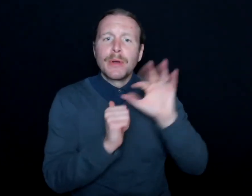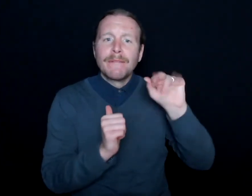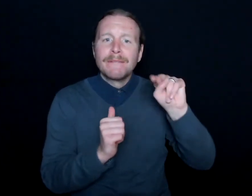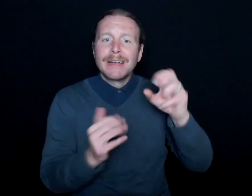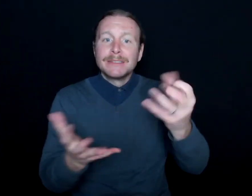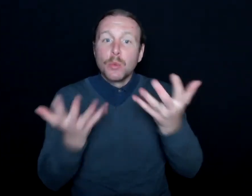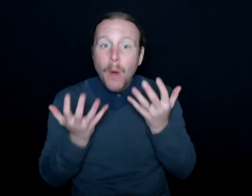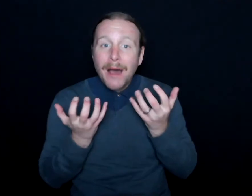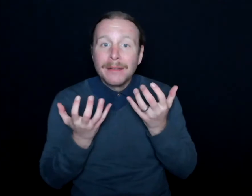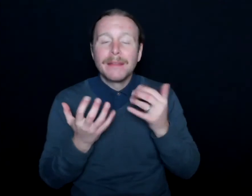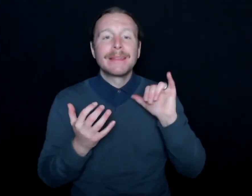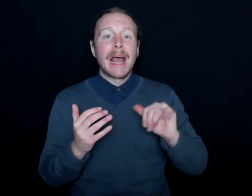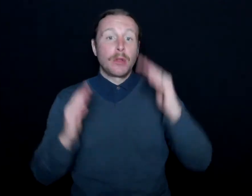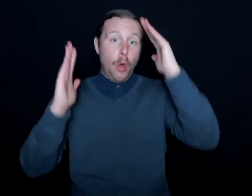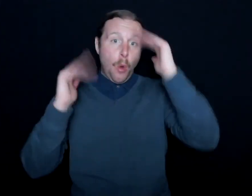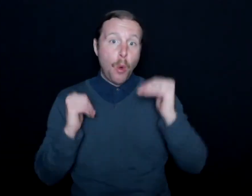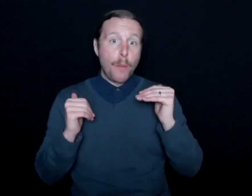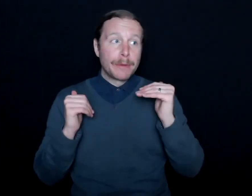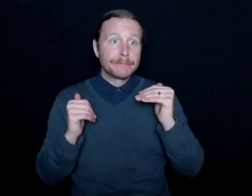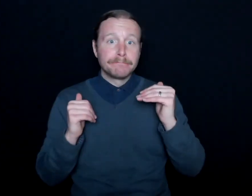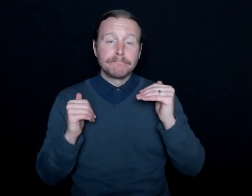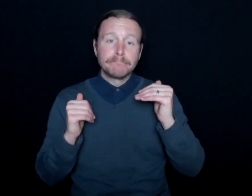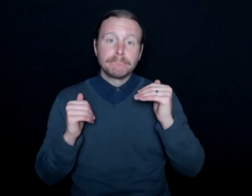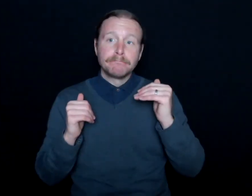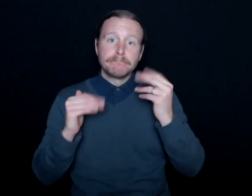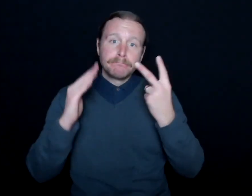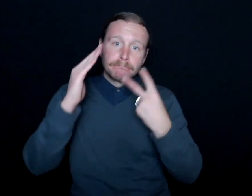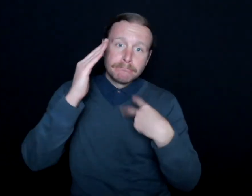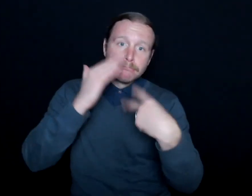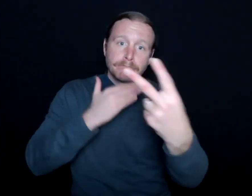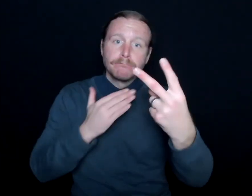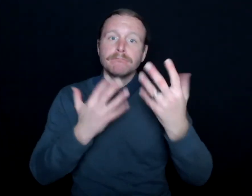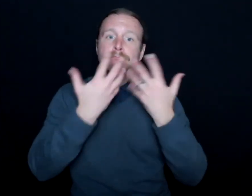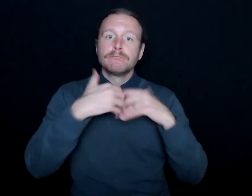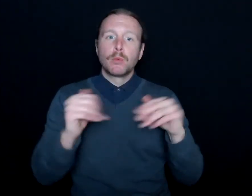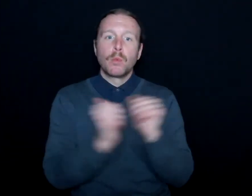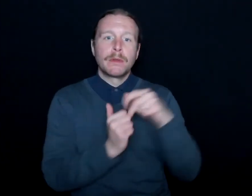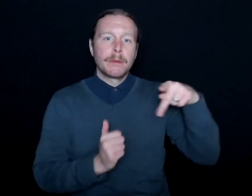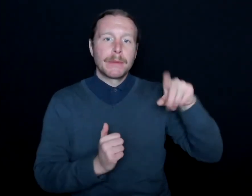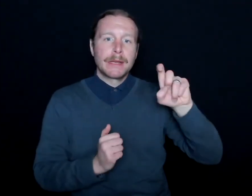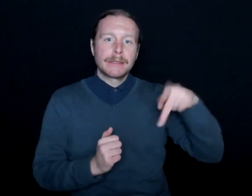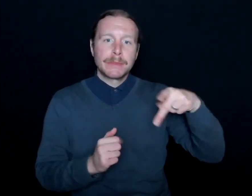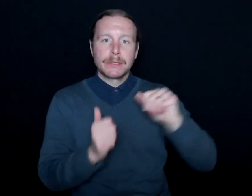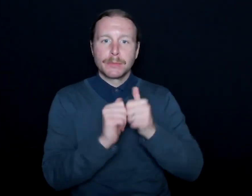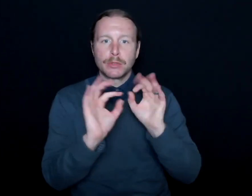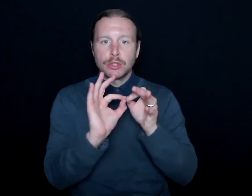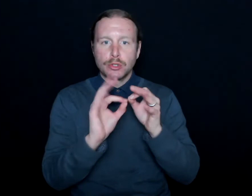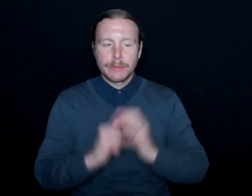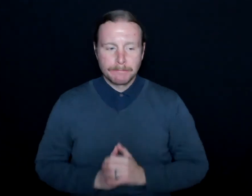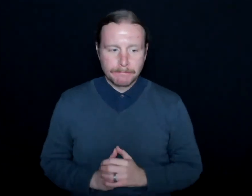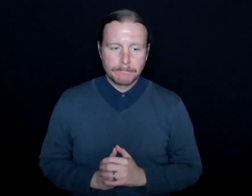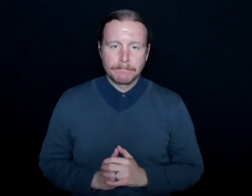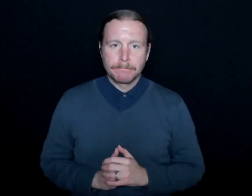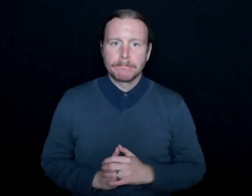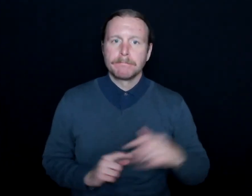And that's what I hope to cultivate and execute with Play-By-Play Sports Interpreting.